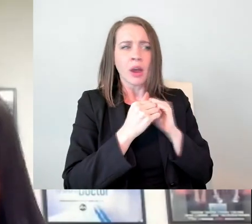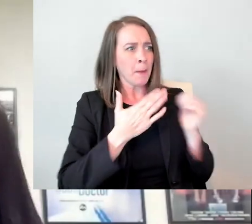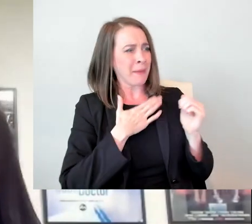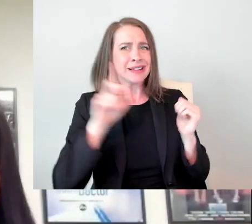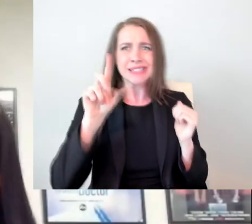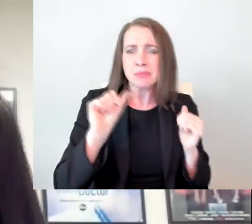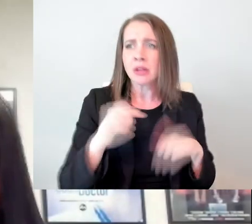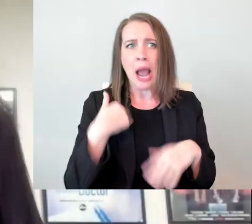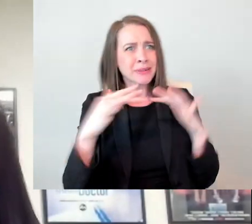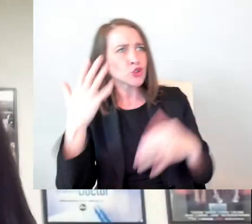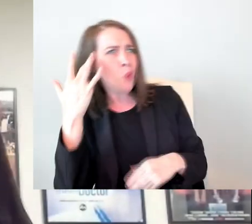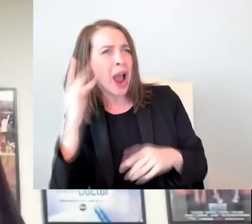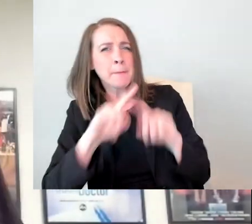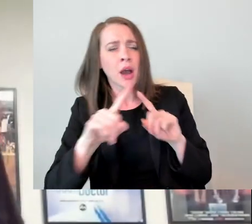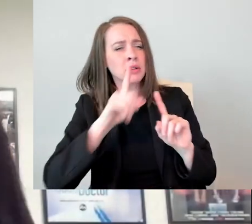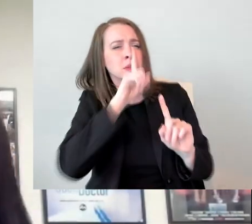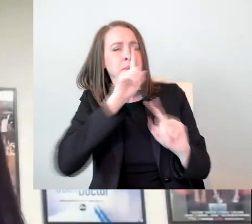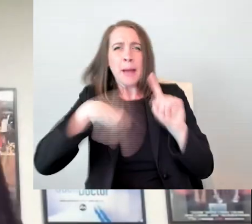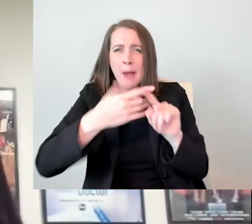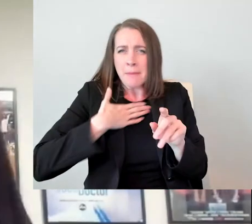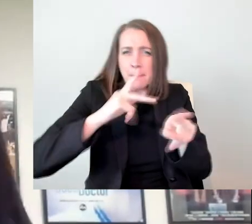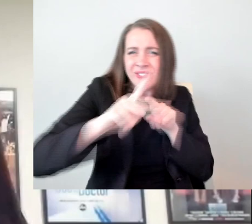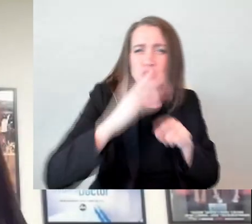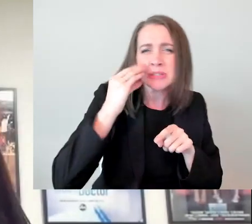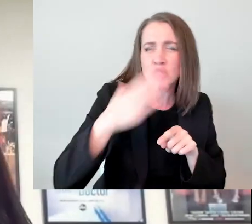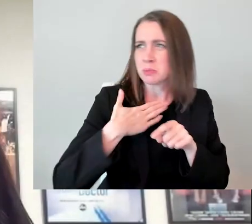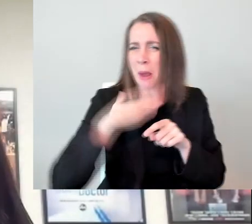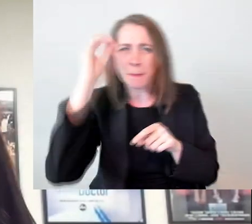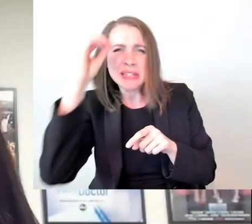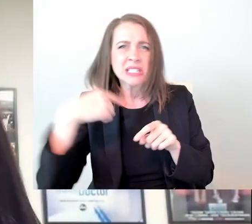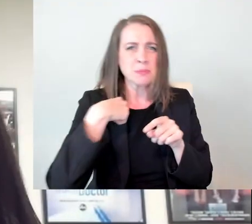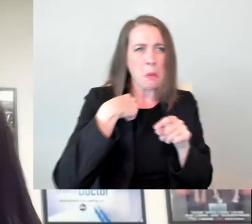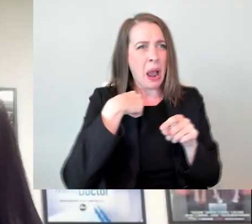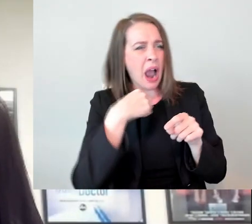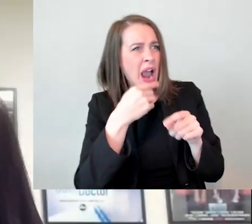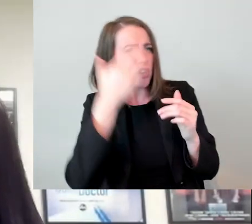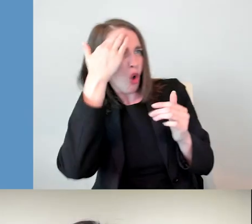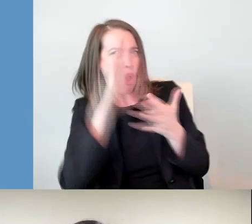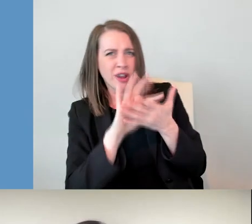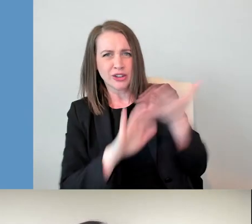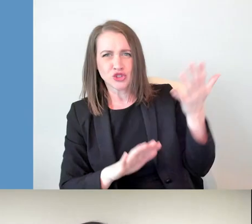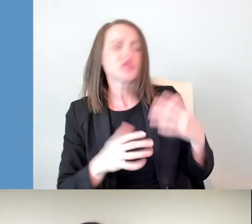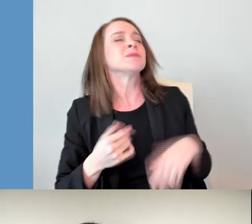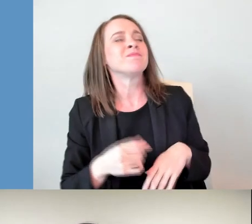And I think with the climate of all the other activism that's going on right now, we really need to harness this energy